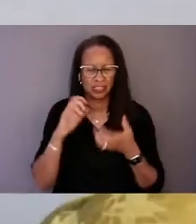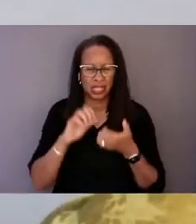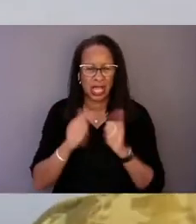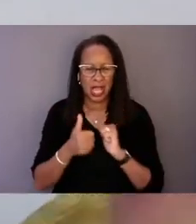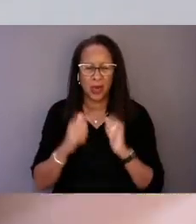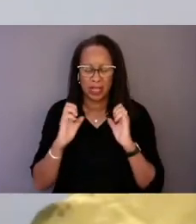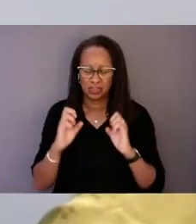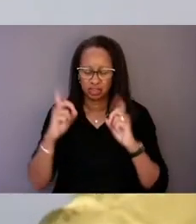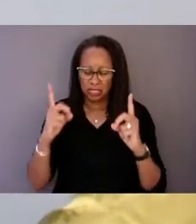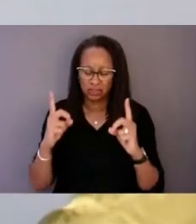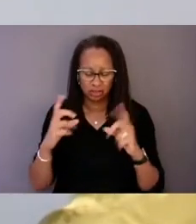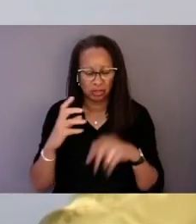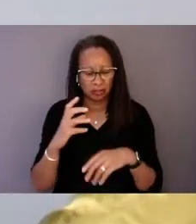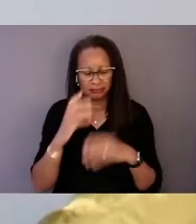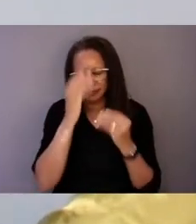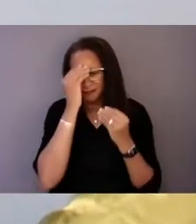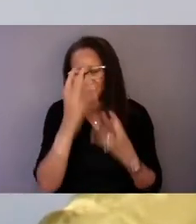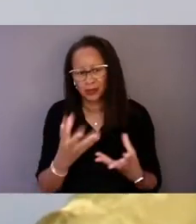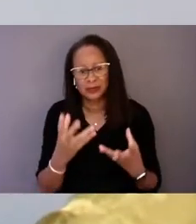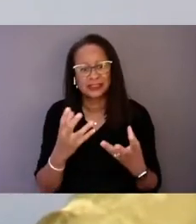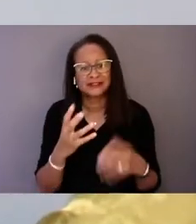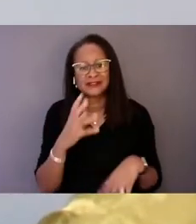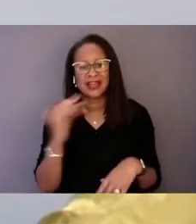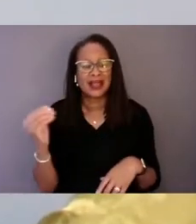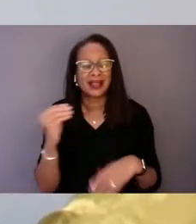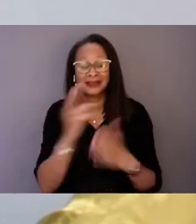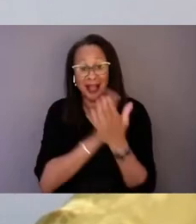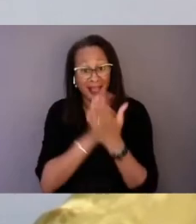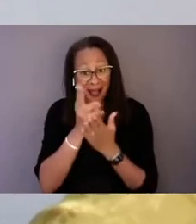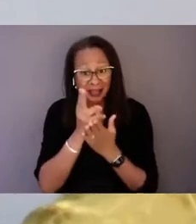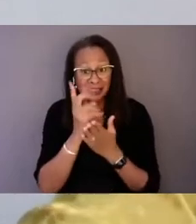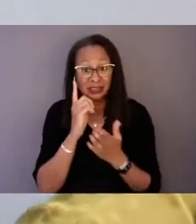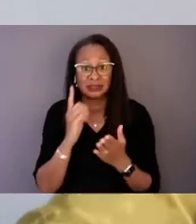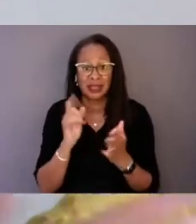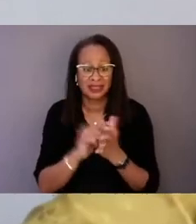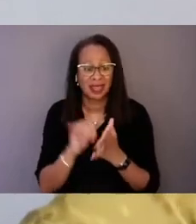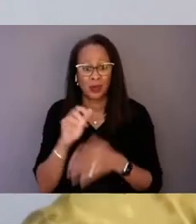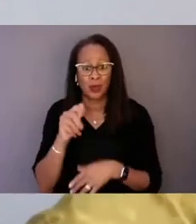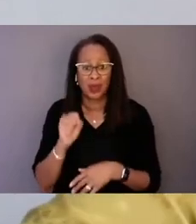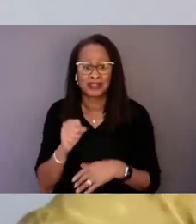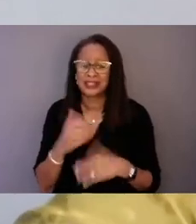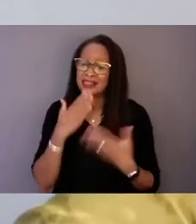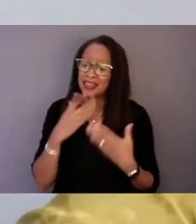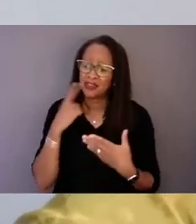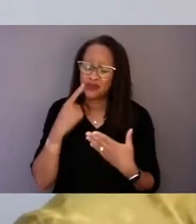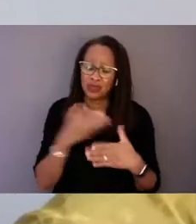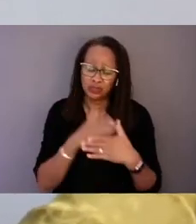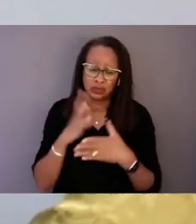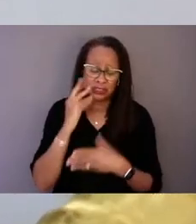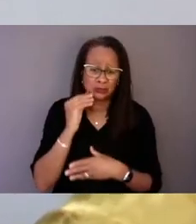I really thank you for being so candid with us about your experience. Today is a day that could have been very difficult for you